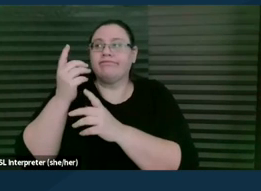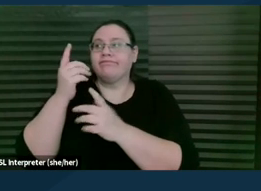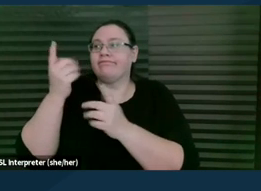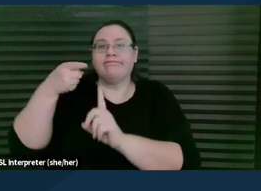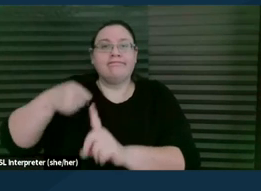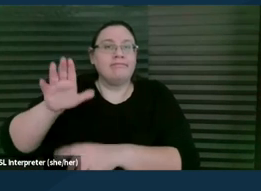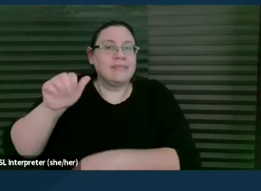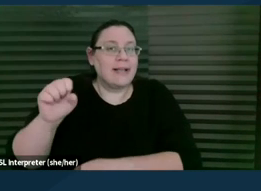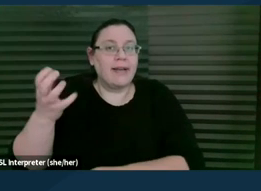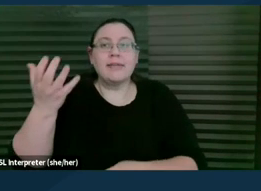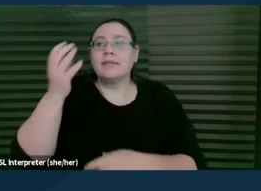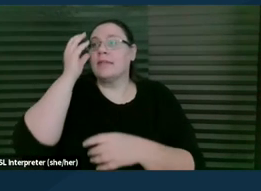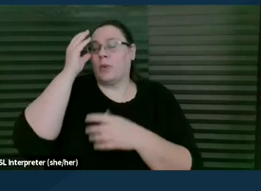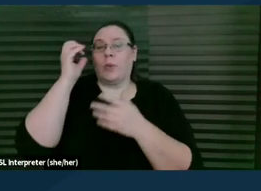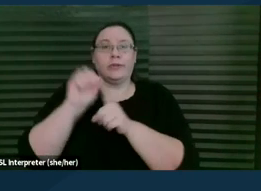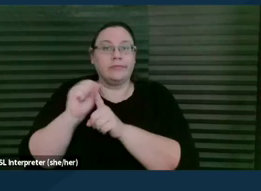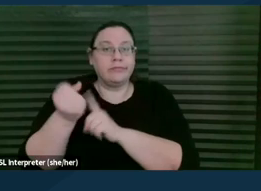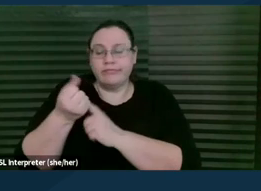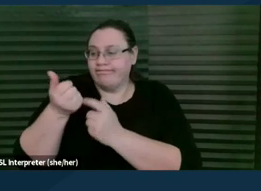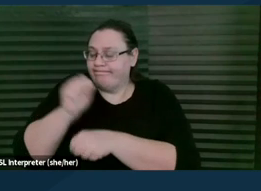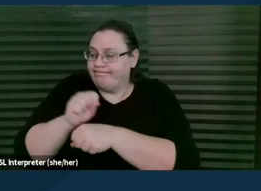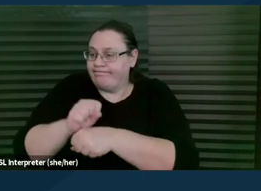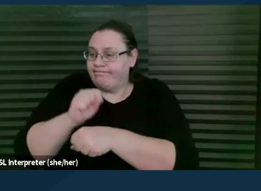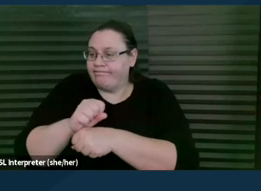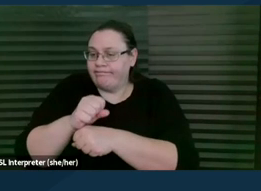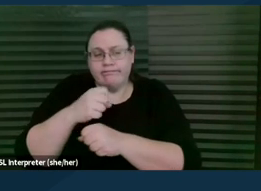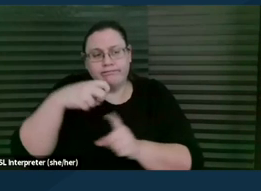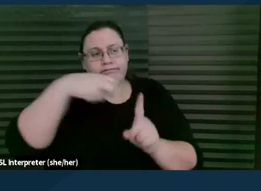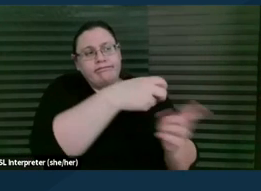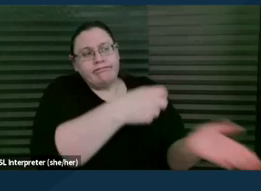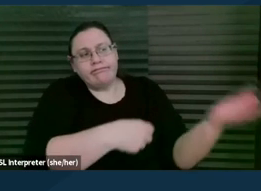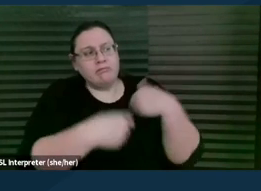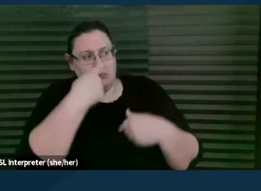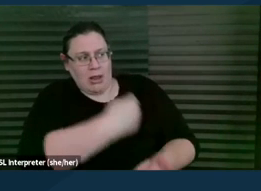or a situation where they ask us to help just because we have that relationship